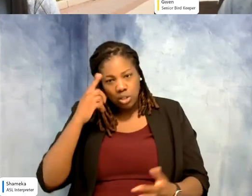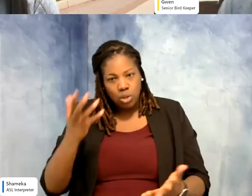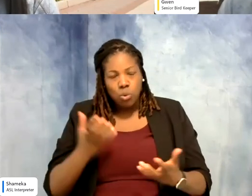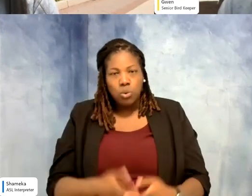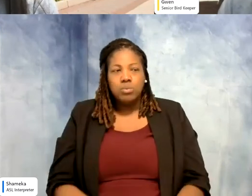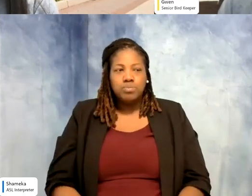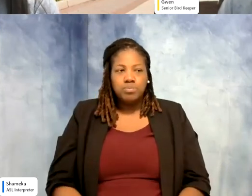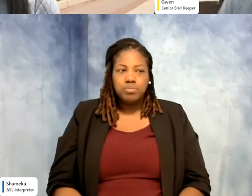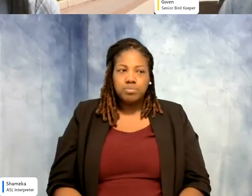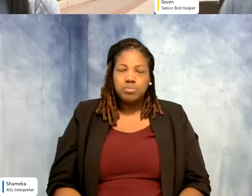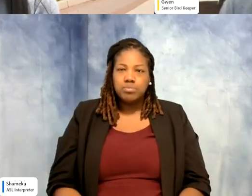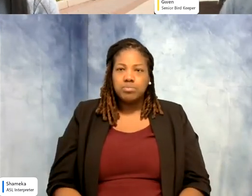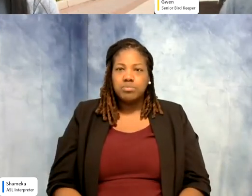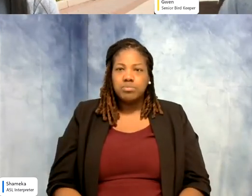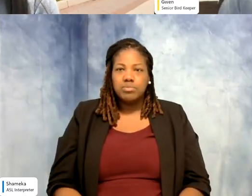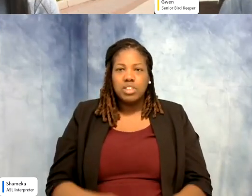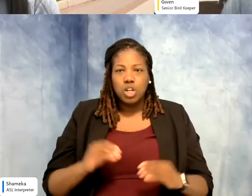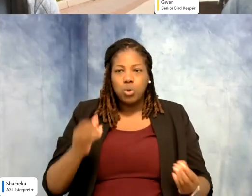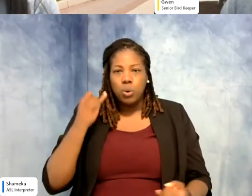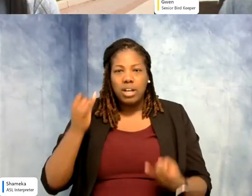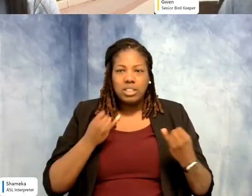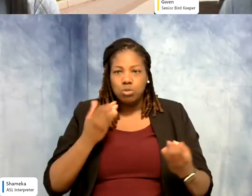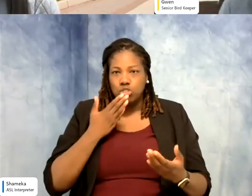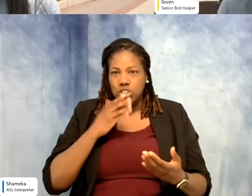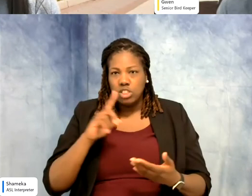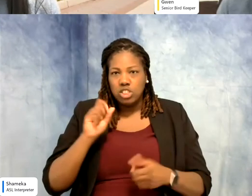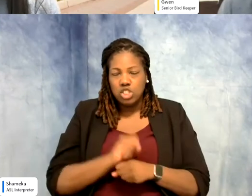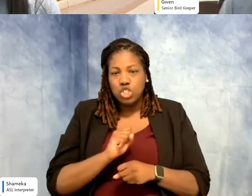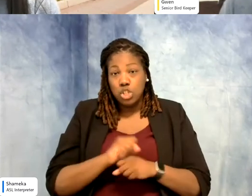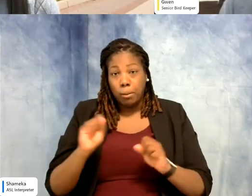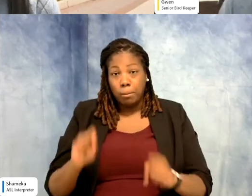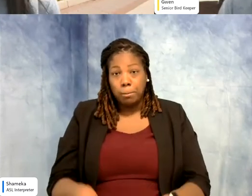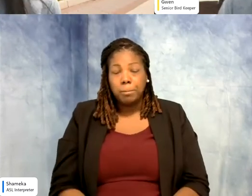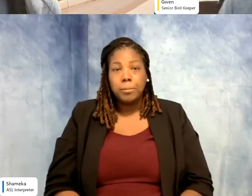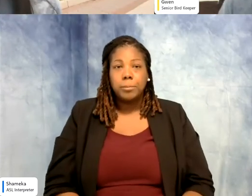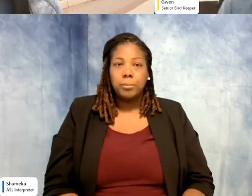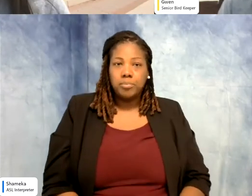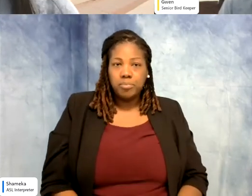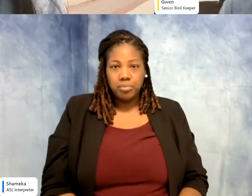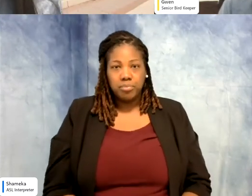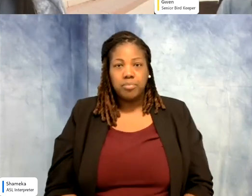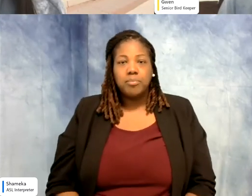Had no idea that was such a job as bookkeeping. >>Shellie: Yeah and again, the whole purpose